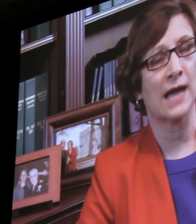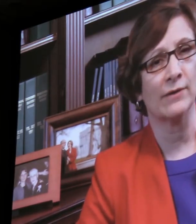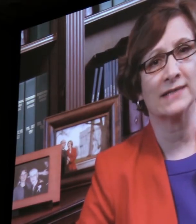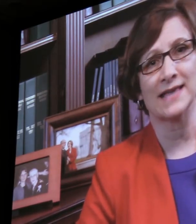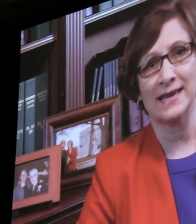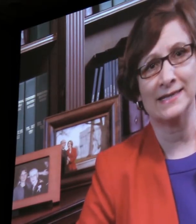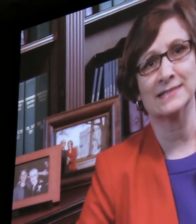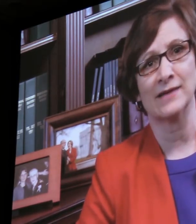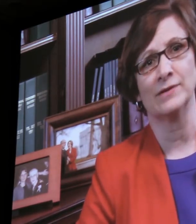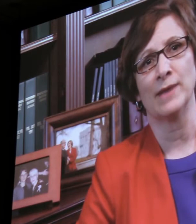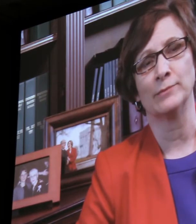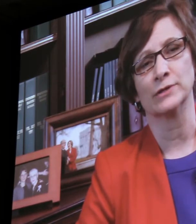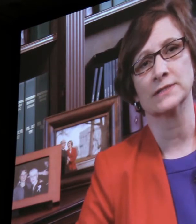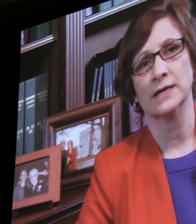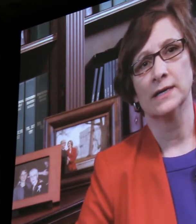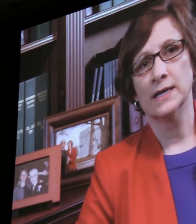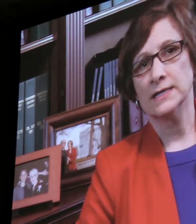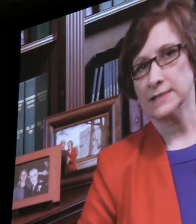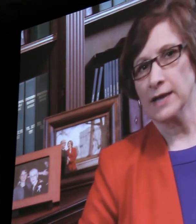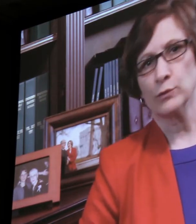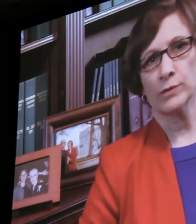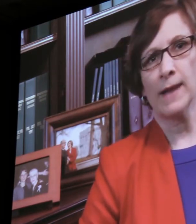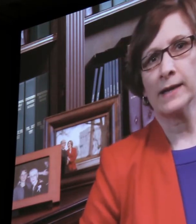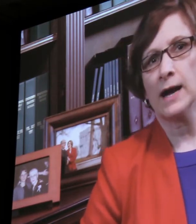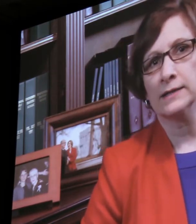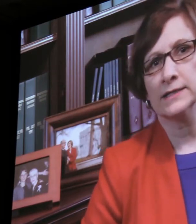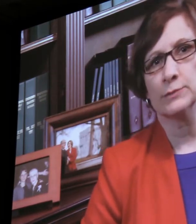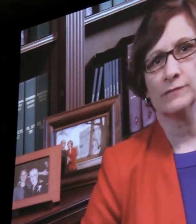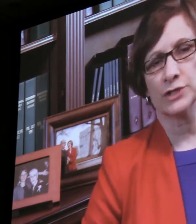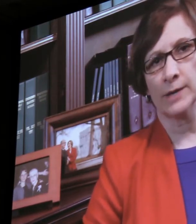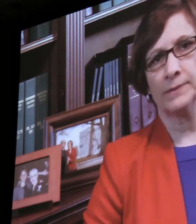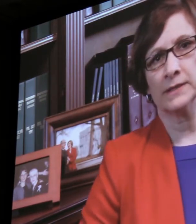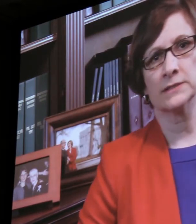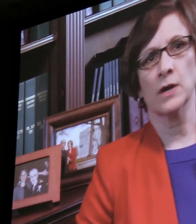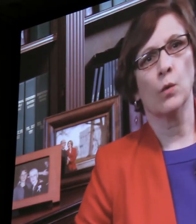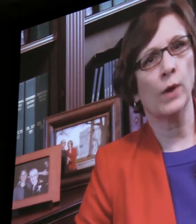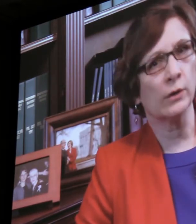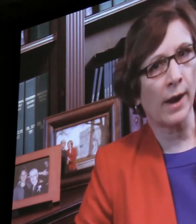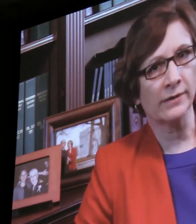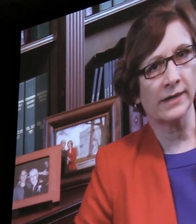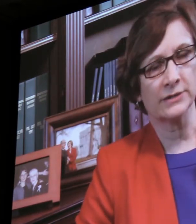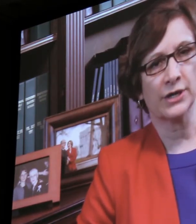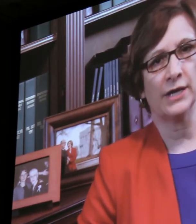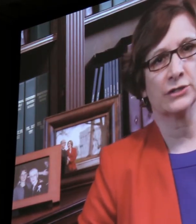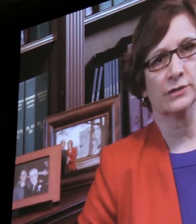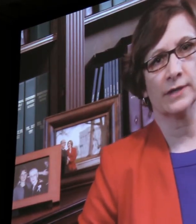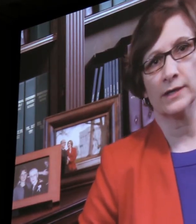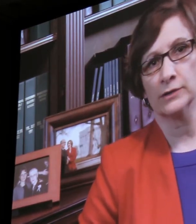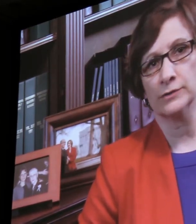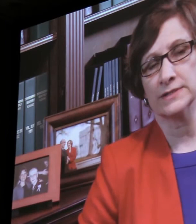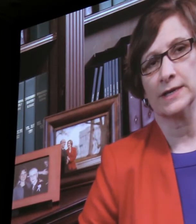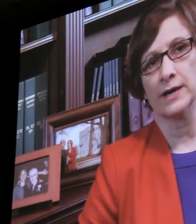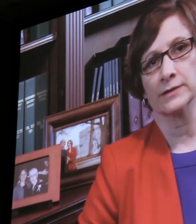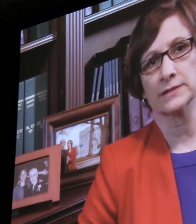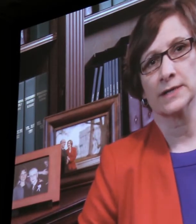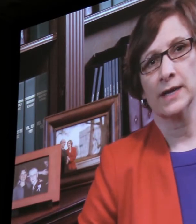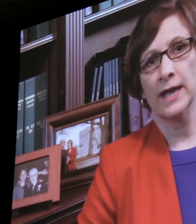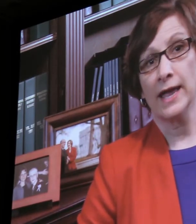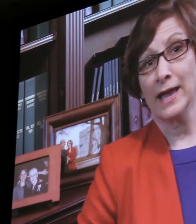which now has 87 members. Together with my colleagues we've championed well-rounded education that includes the arts